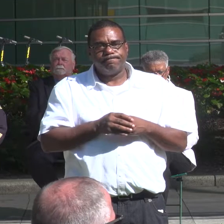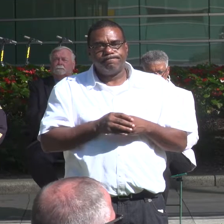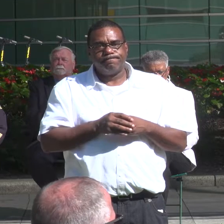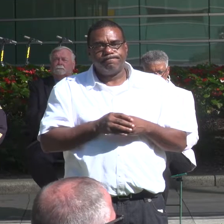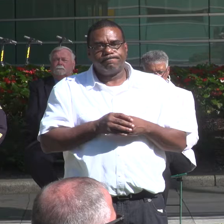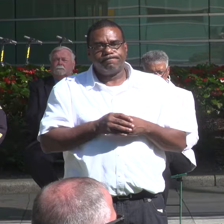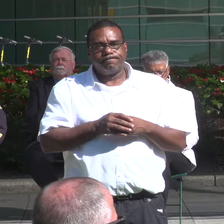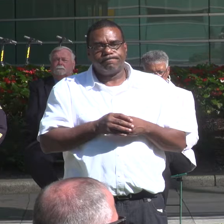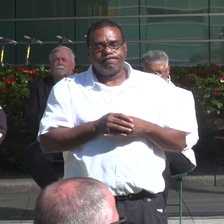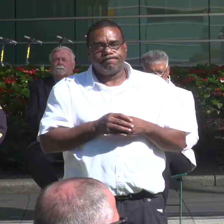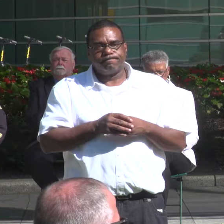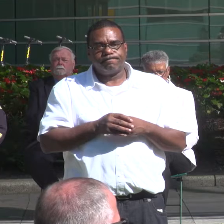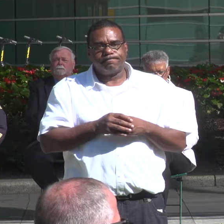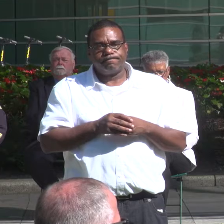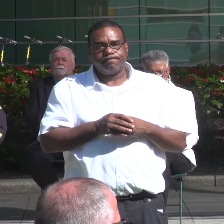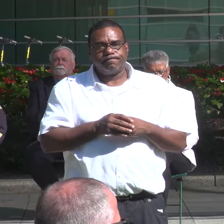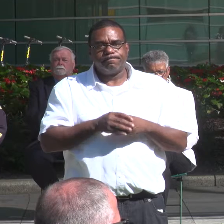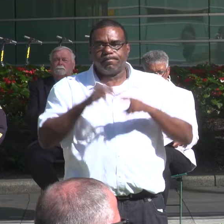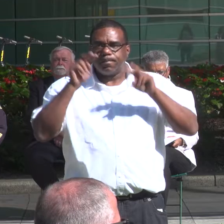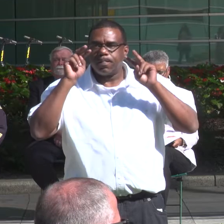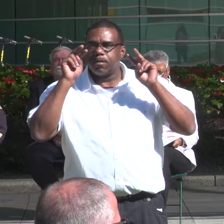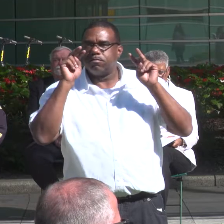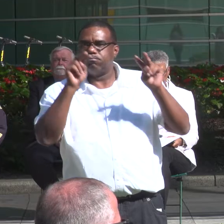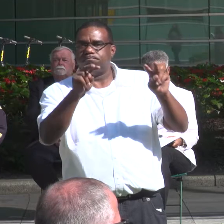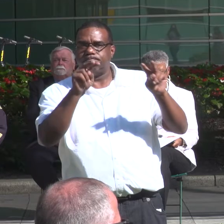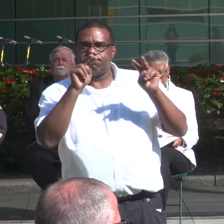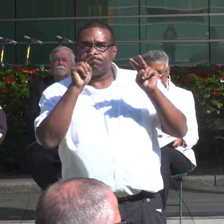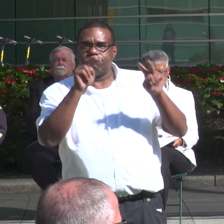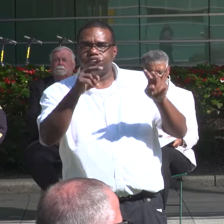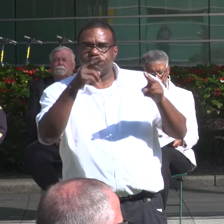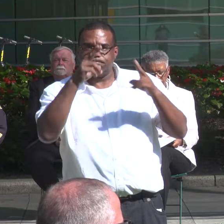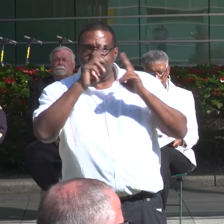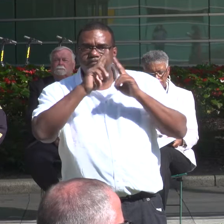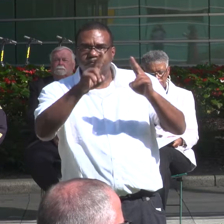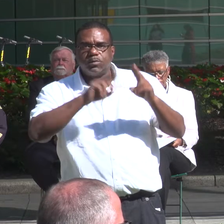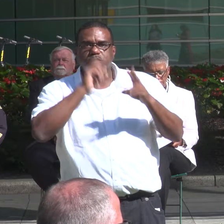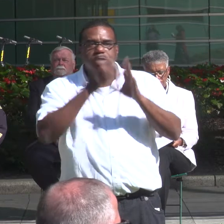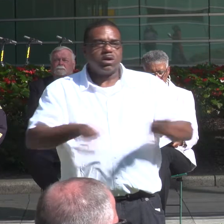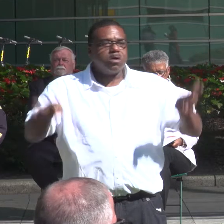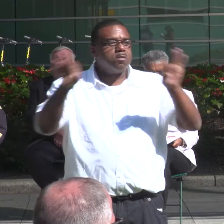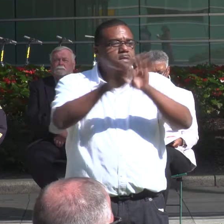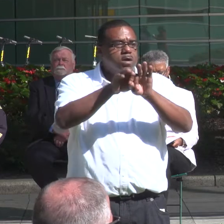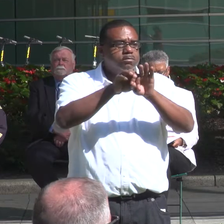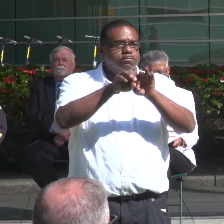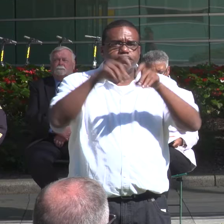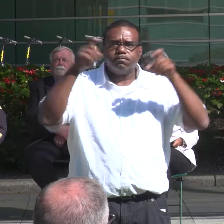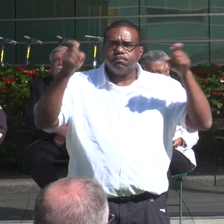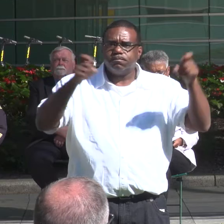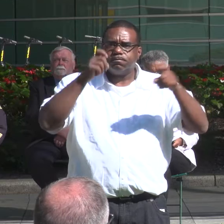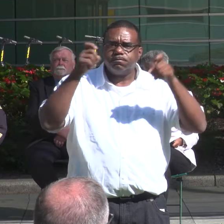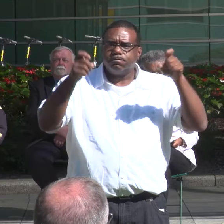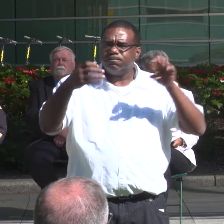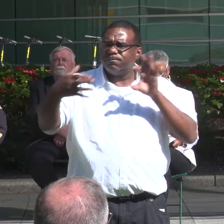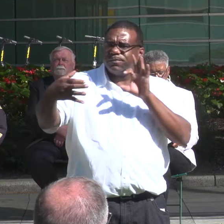THESE OBSERVANCES ARE IMPORTAT THE CEREMONY SURROUNDING THE